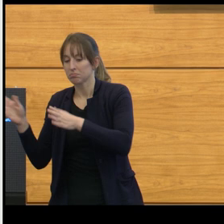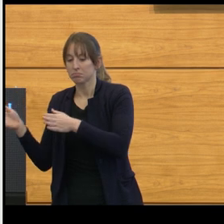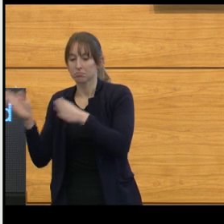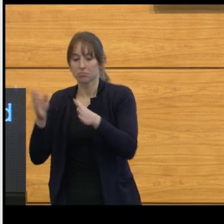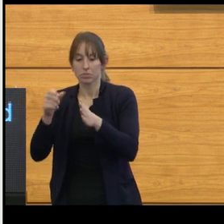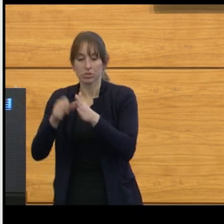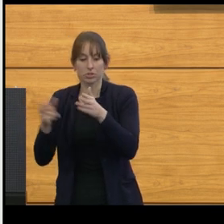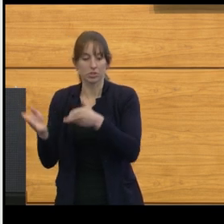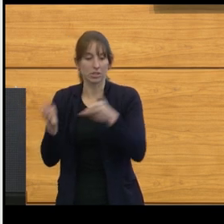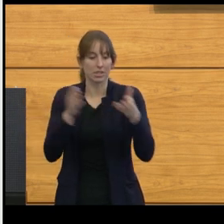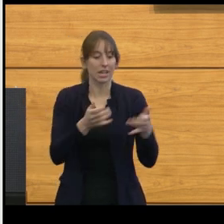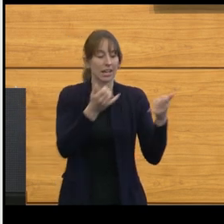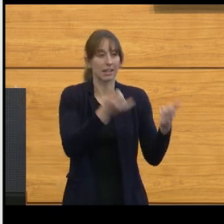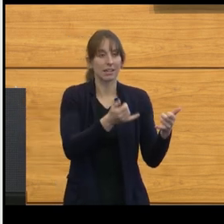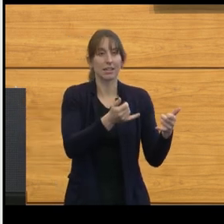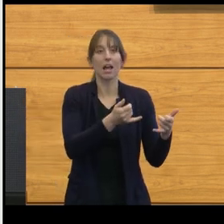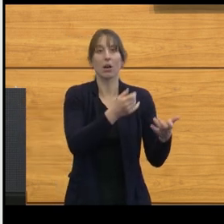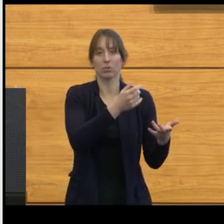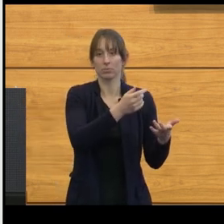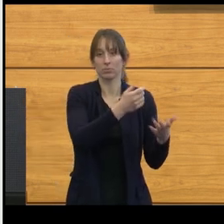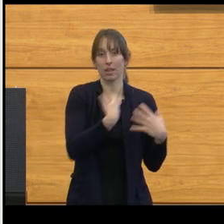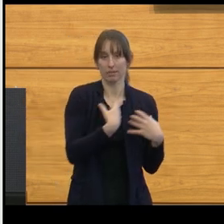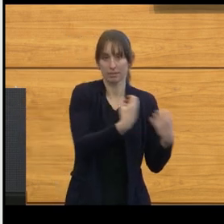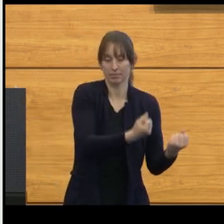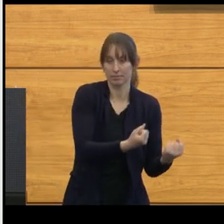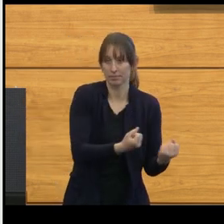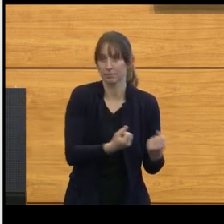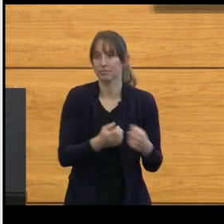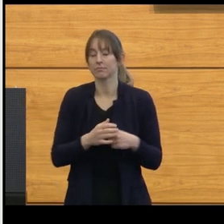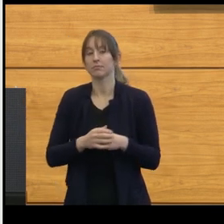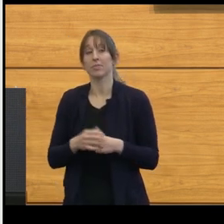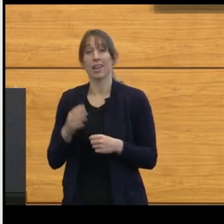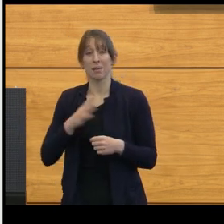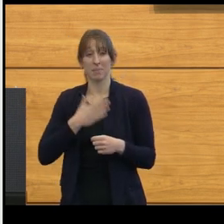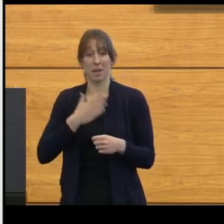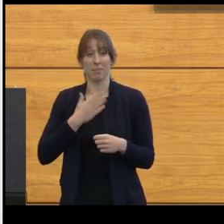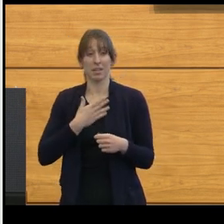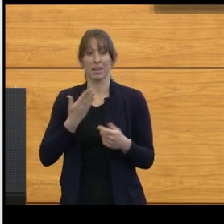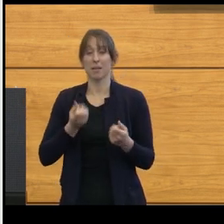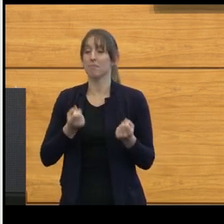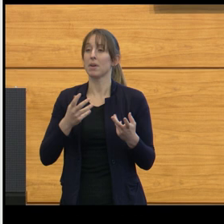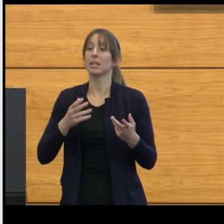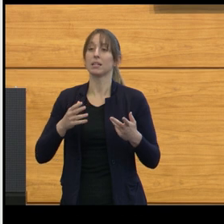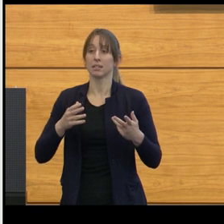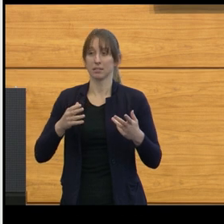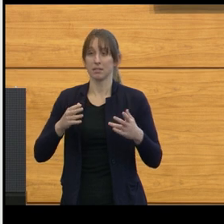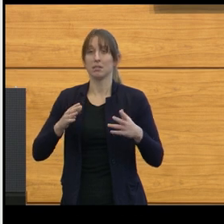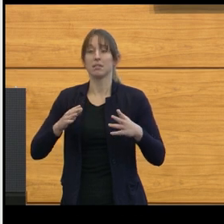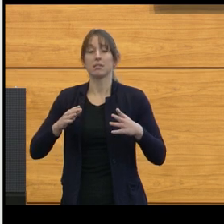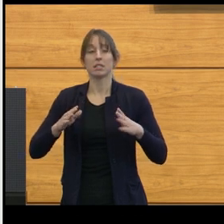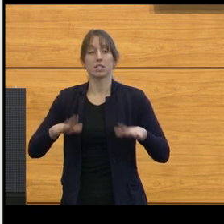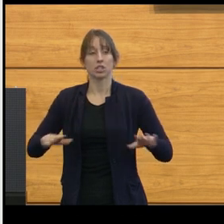I'm proud of the folks that have been working on this. And I'm glad that pediatric tumors were among the first ones that it was used on.